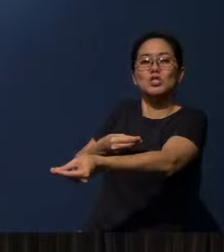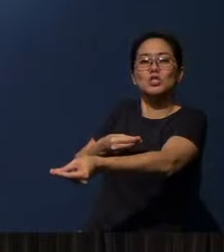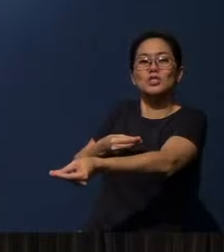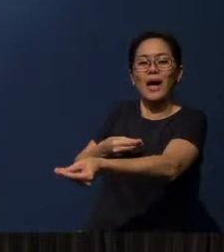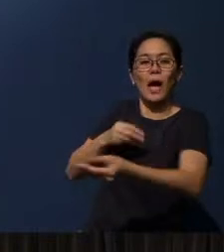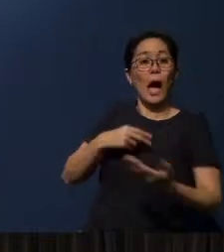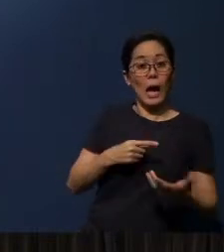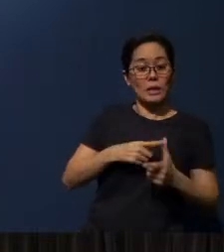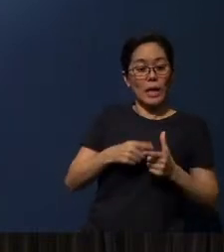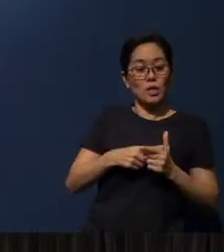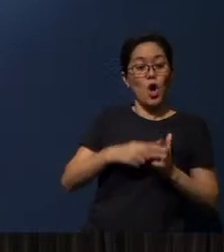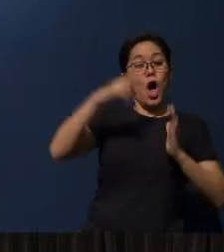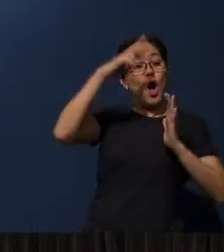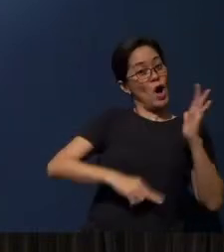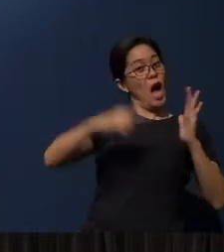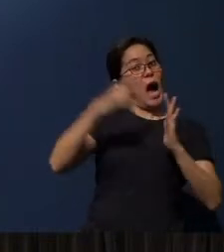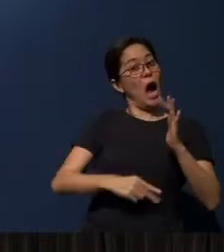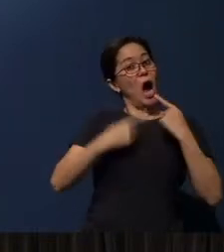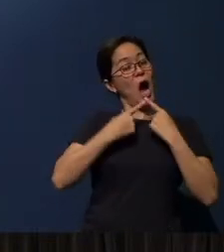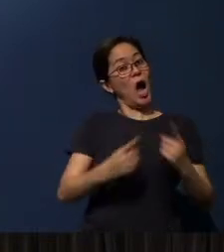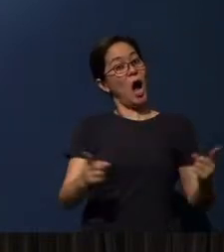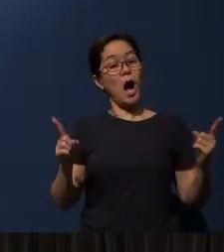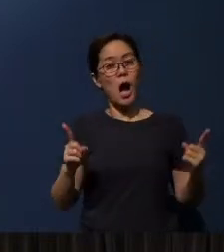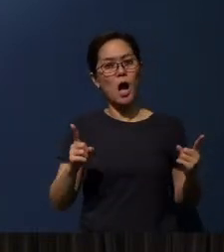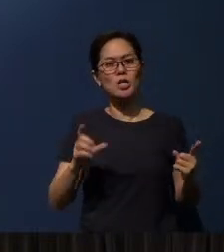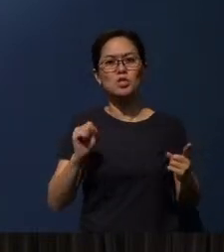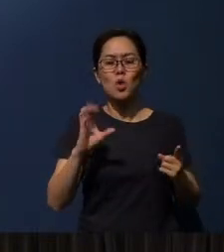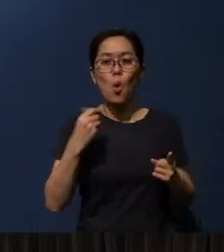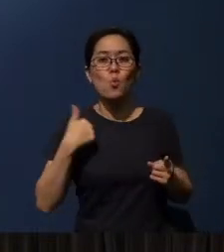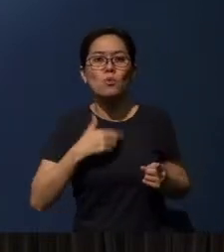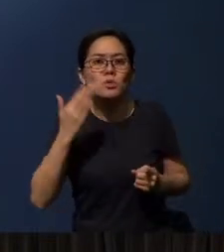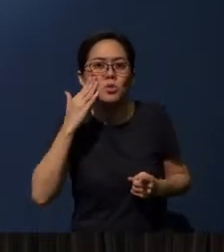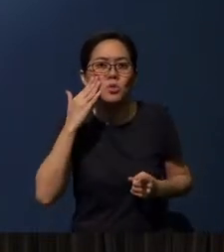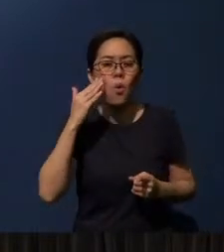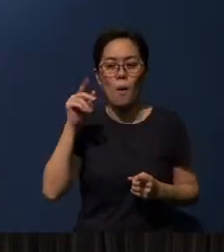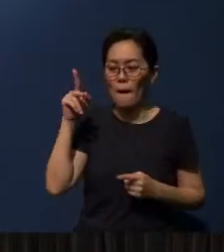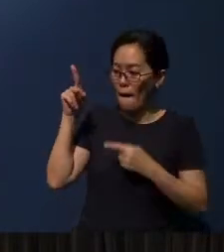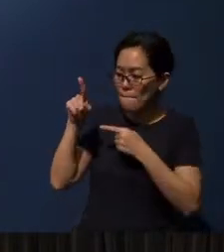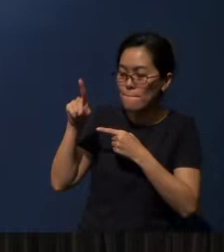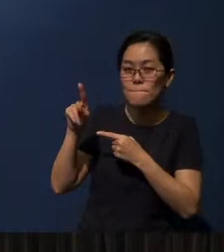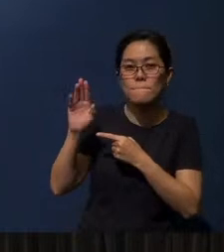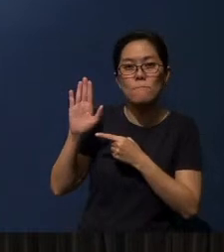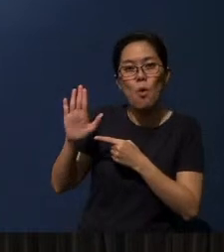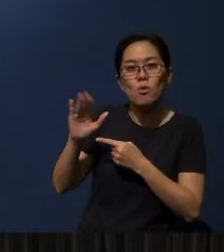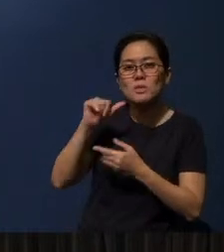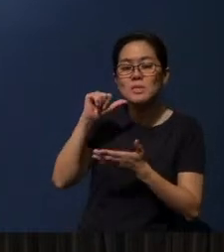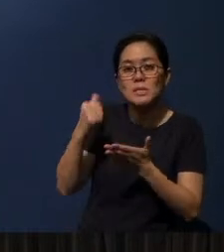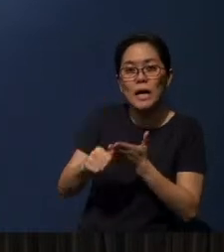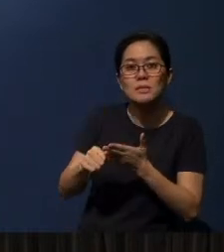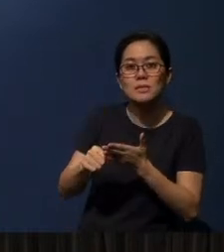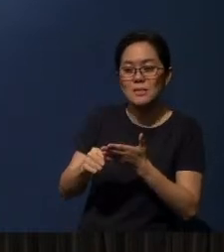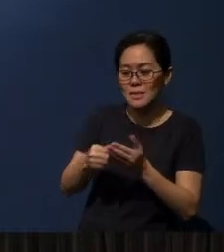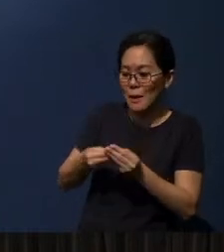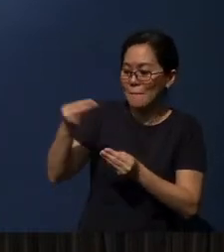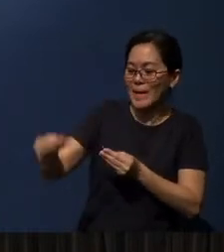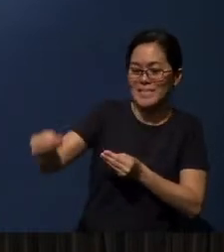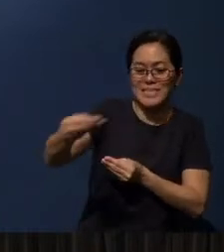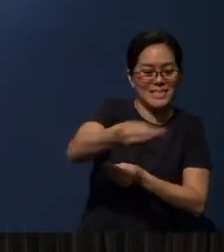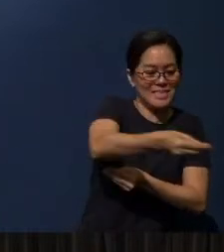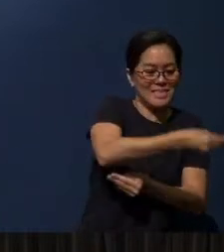In other words, we understand that the letters of Paul and the early Christian leaders were being passed around churches